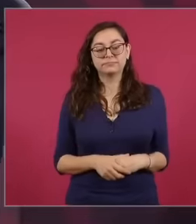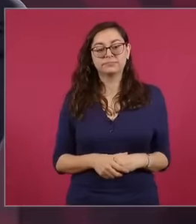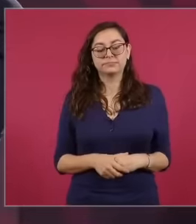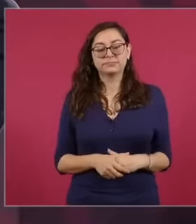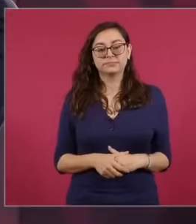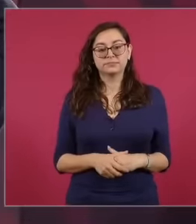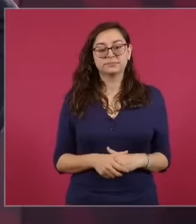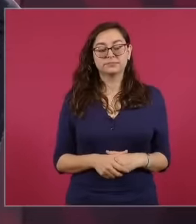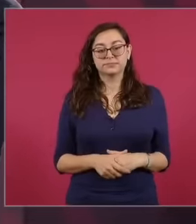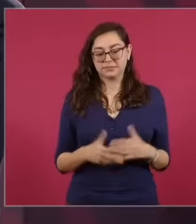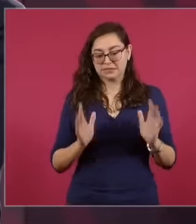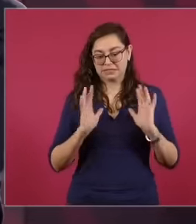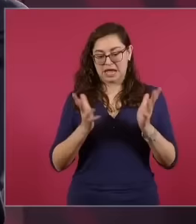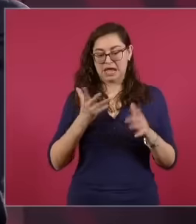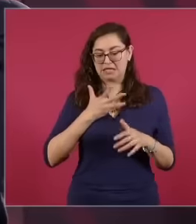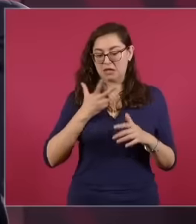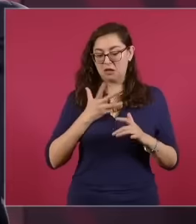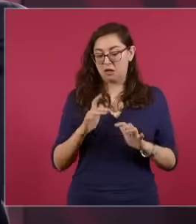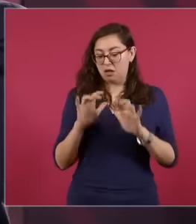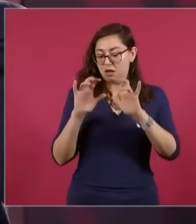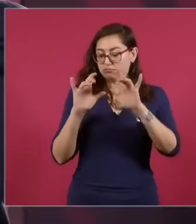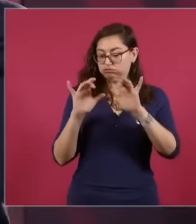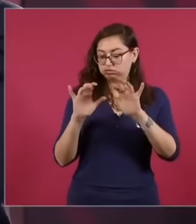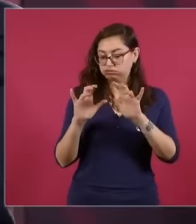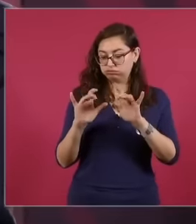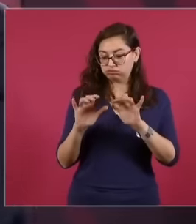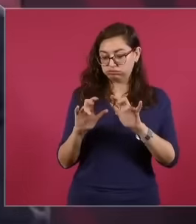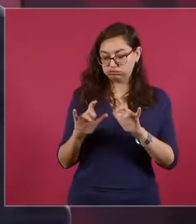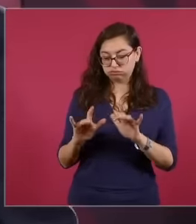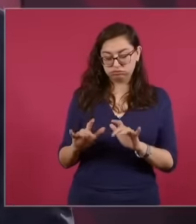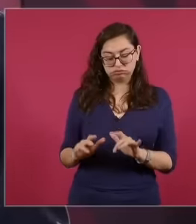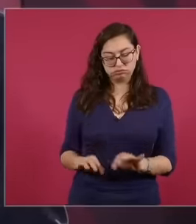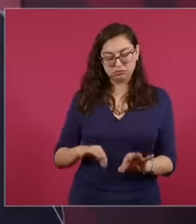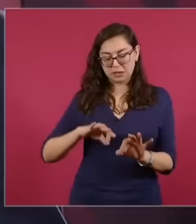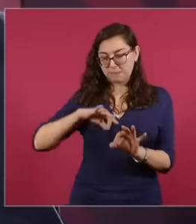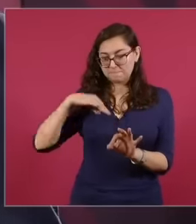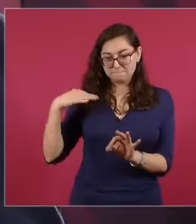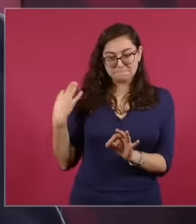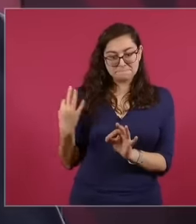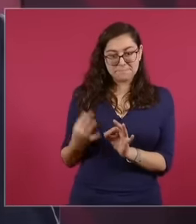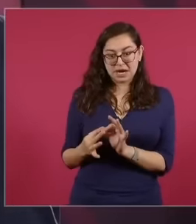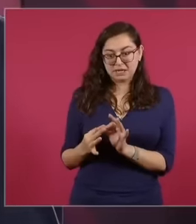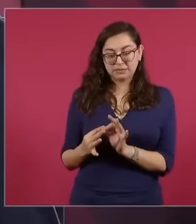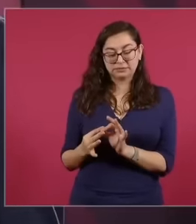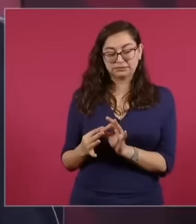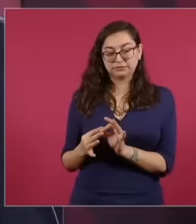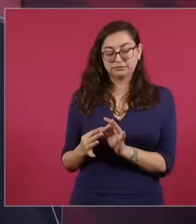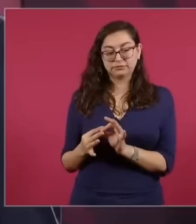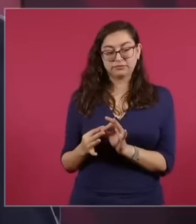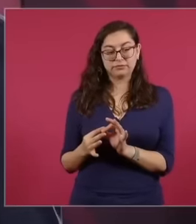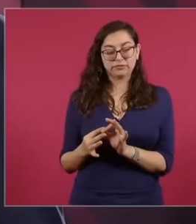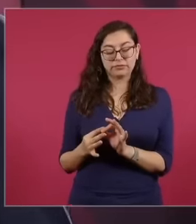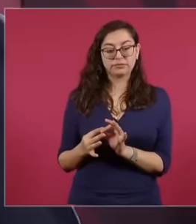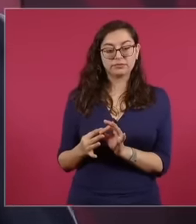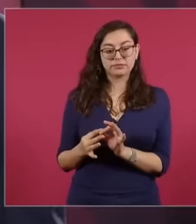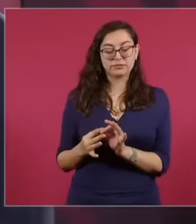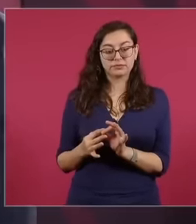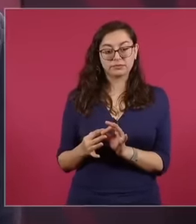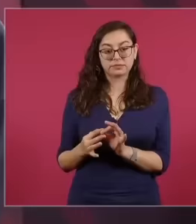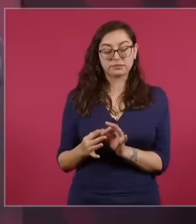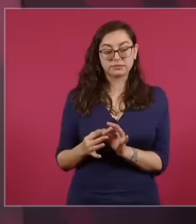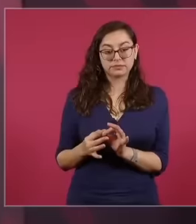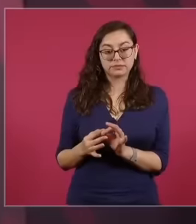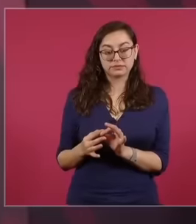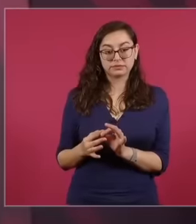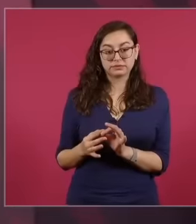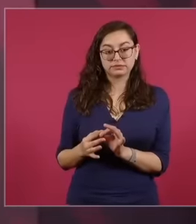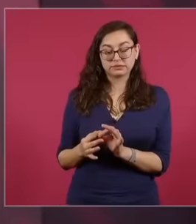document, the draft, I'm just fine-tuning myself,